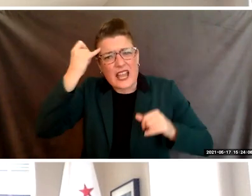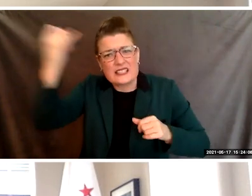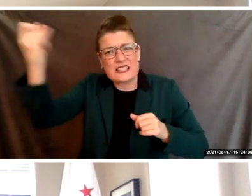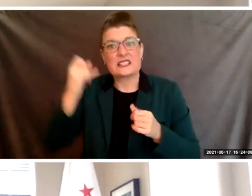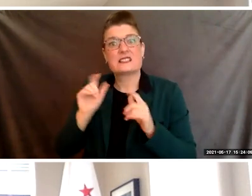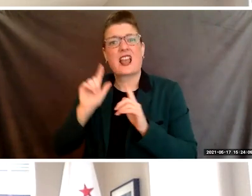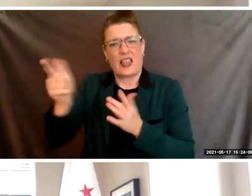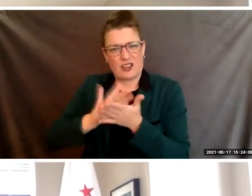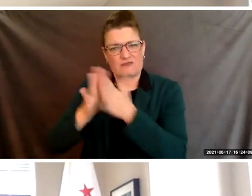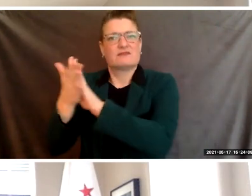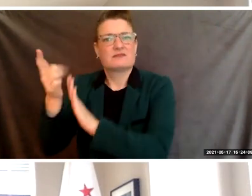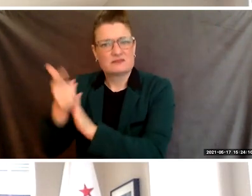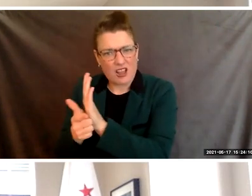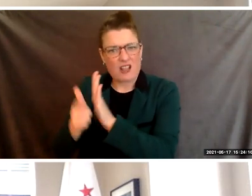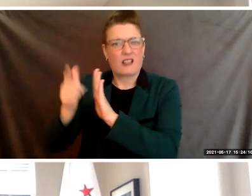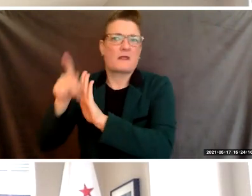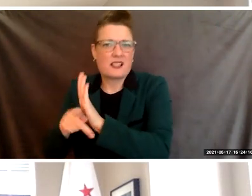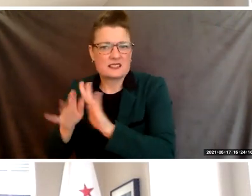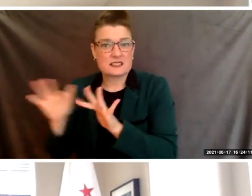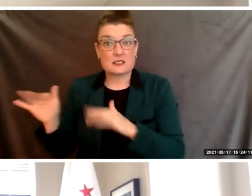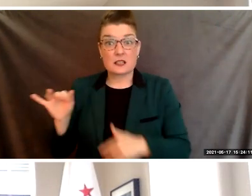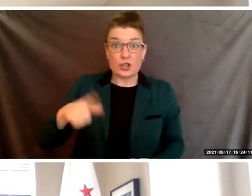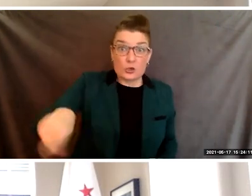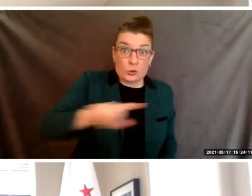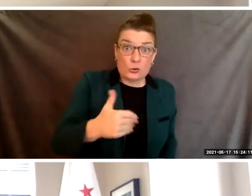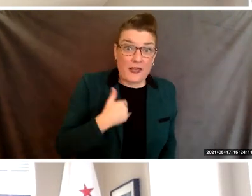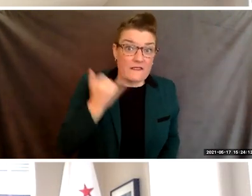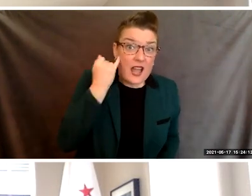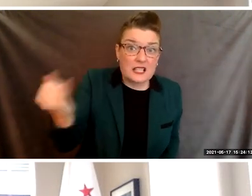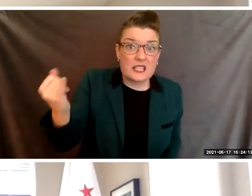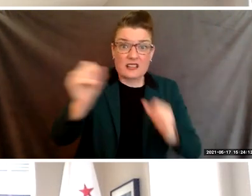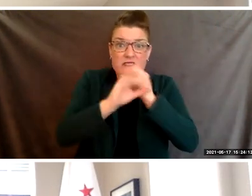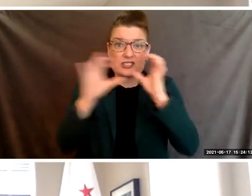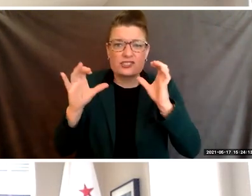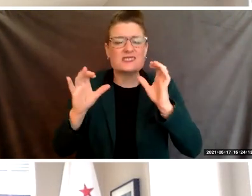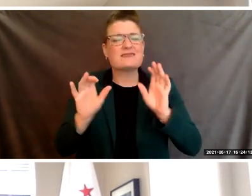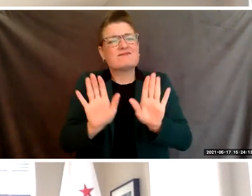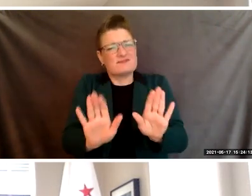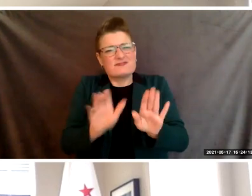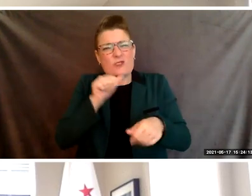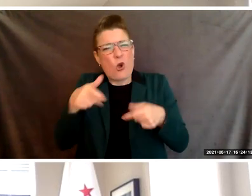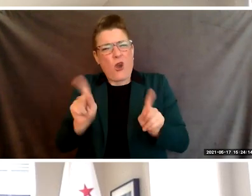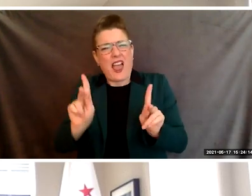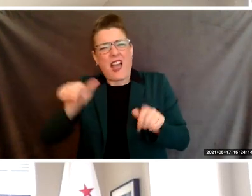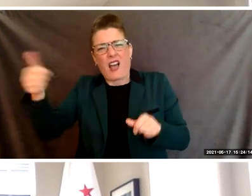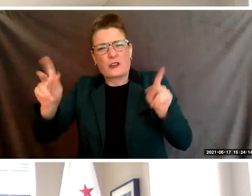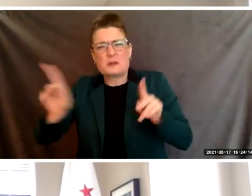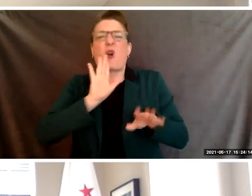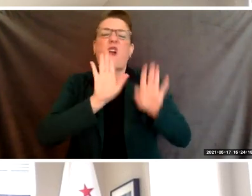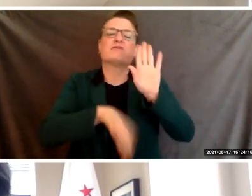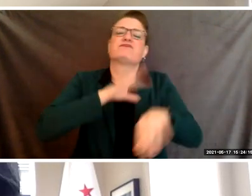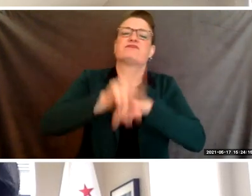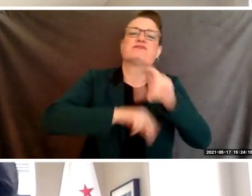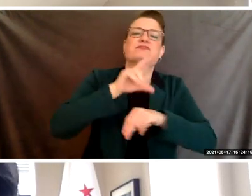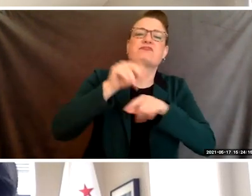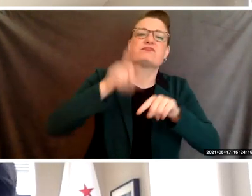So if you have an idea or a vision, don't let people attempt to shut you down. Just because something's unique or